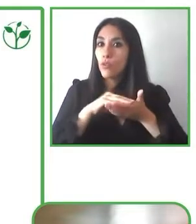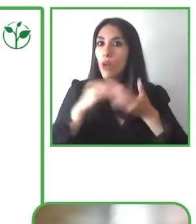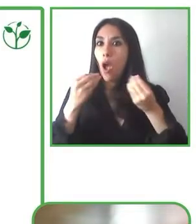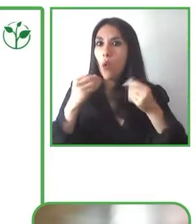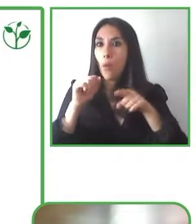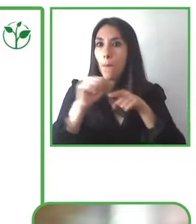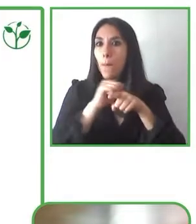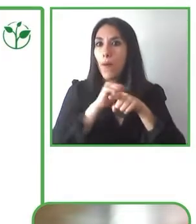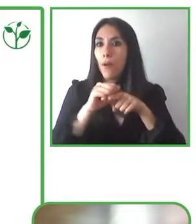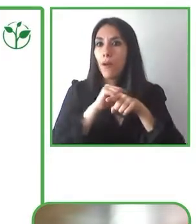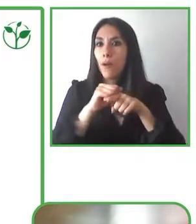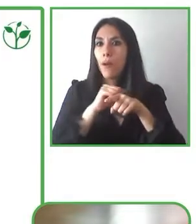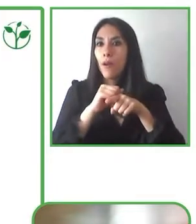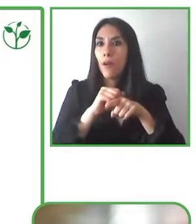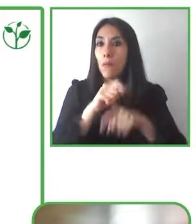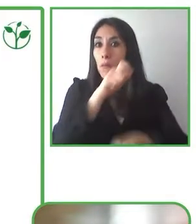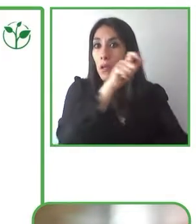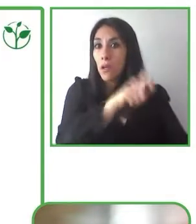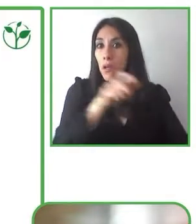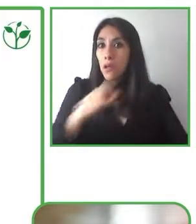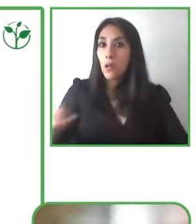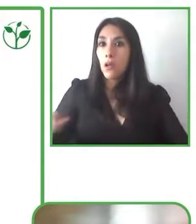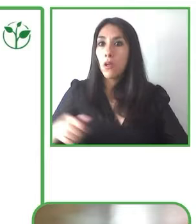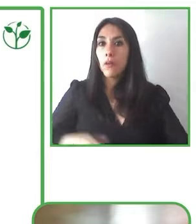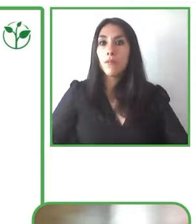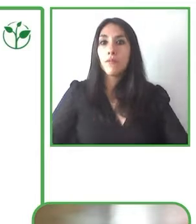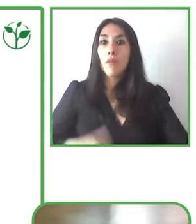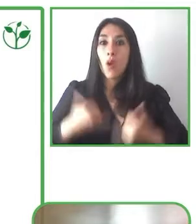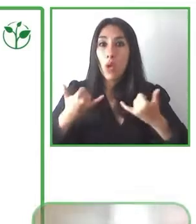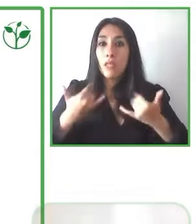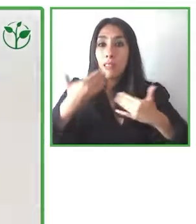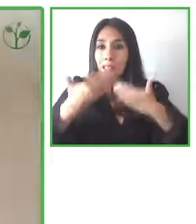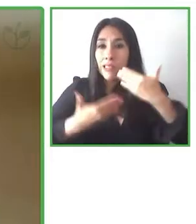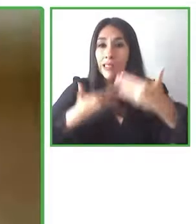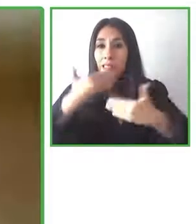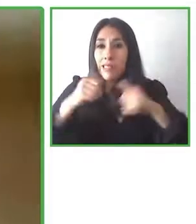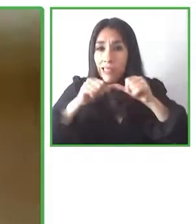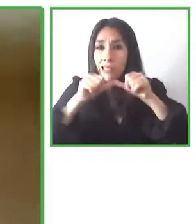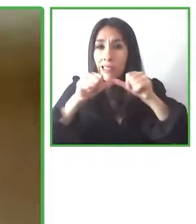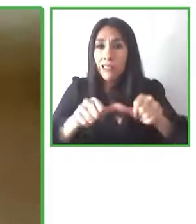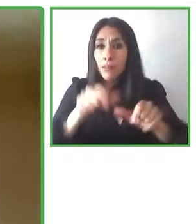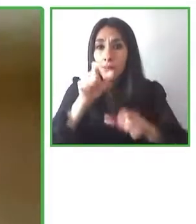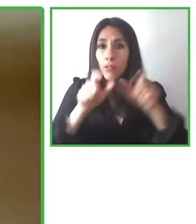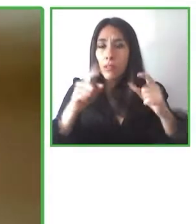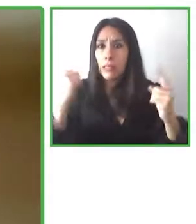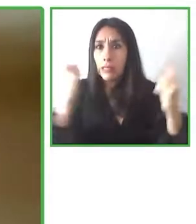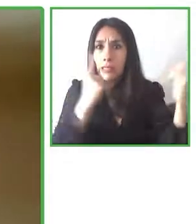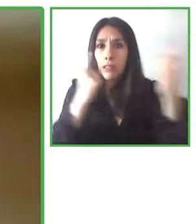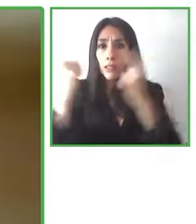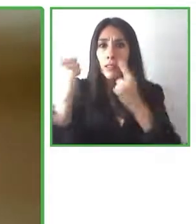We're going to continue to learn about the experiences of our panellists in the next session.